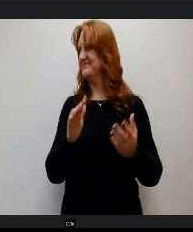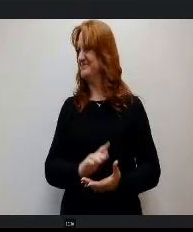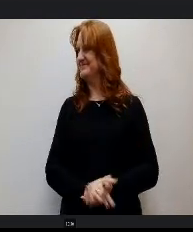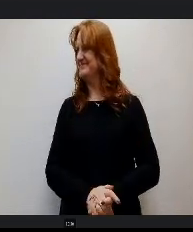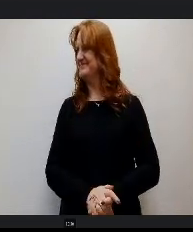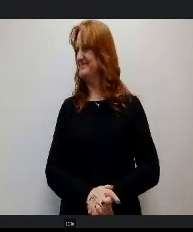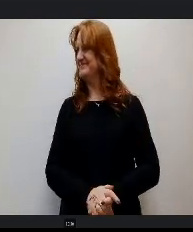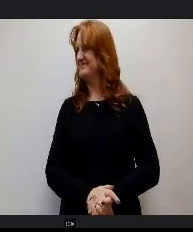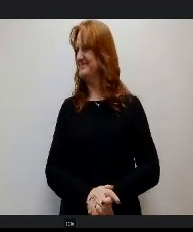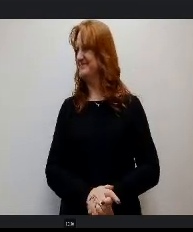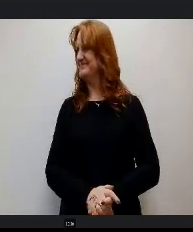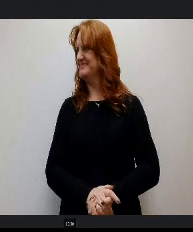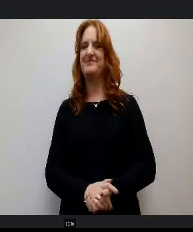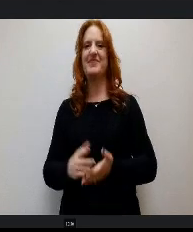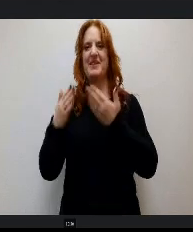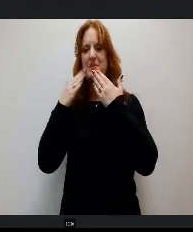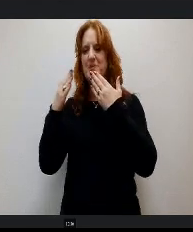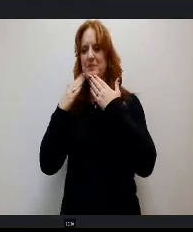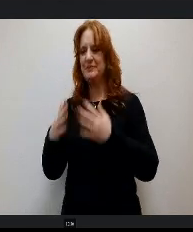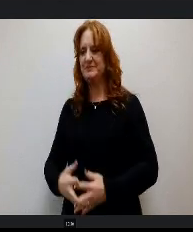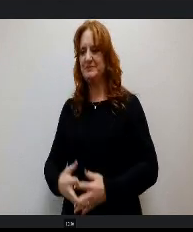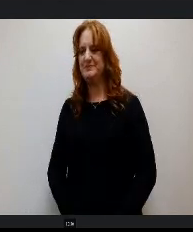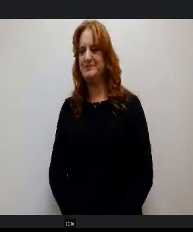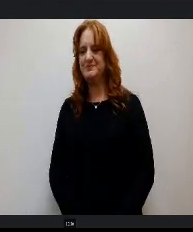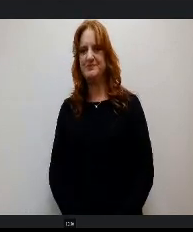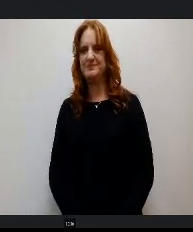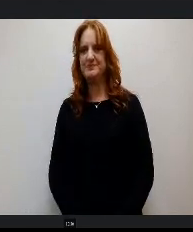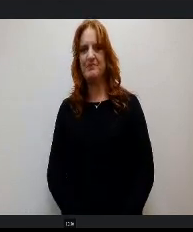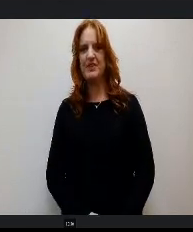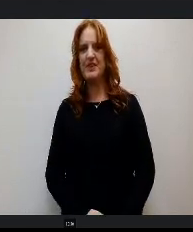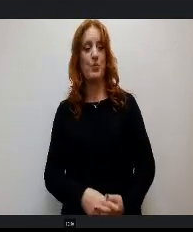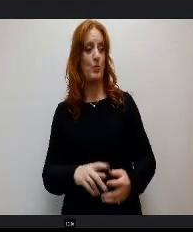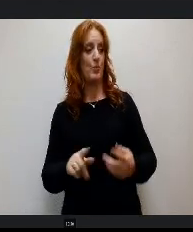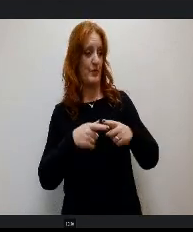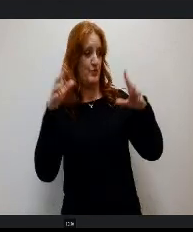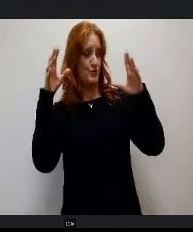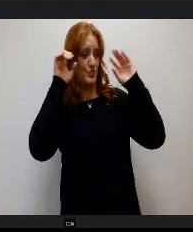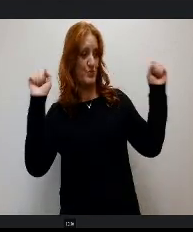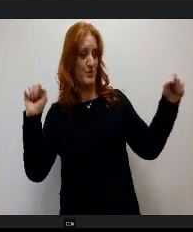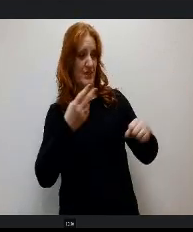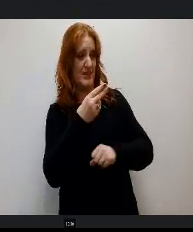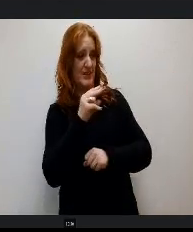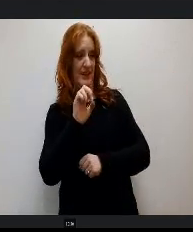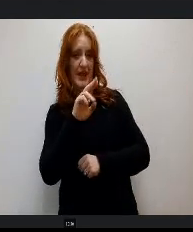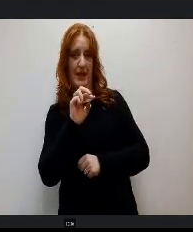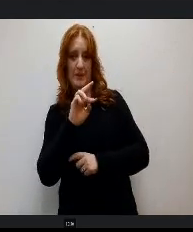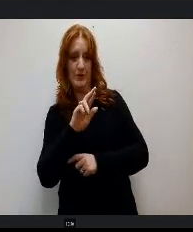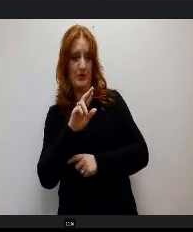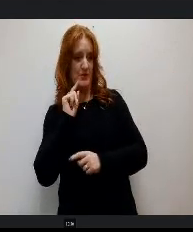Alright, thank you. When Superintendent Haberer is done with her update, then we will take one more break